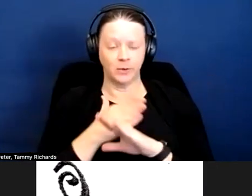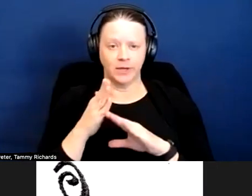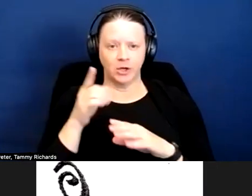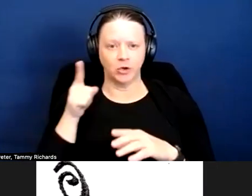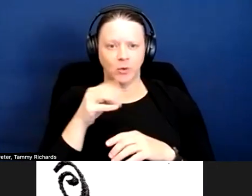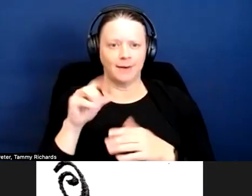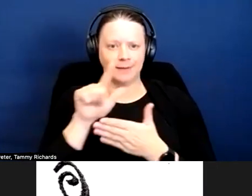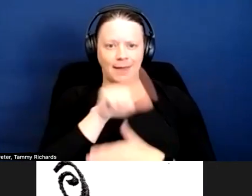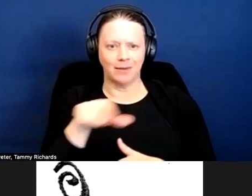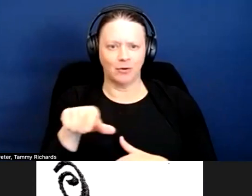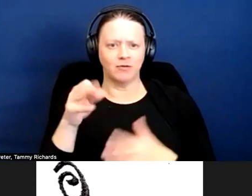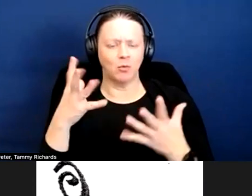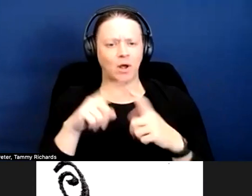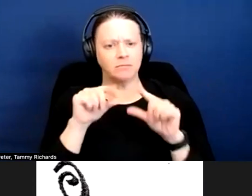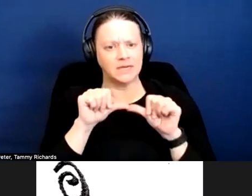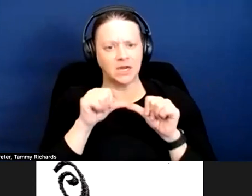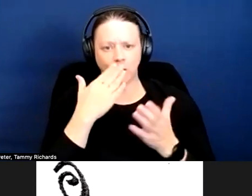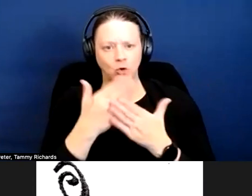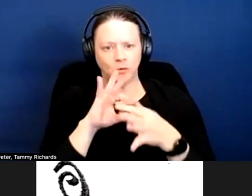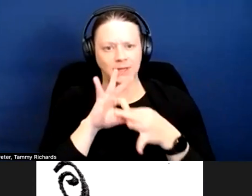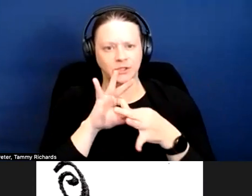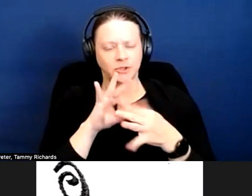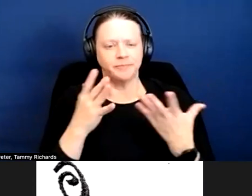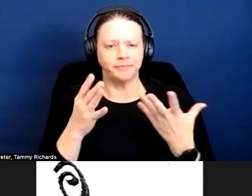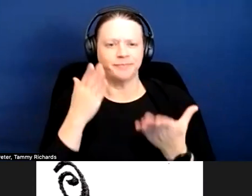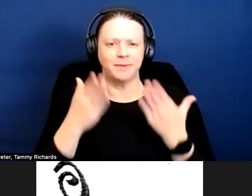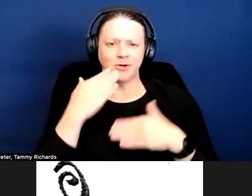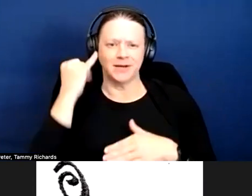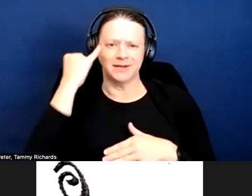And if you want to maintain a good relationship, you probably don't want to do that.